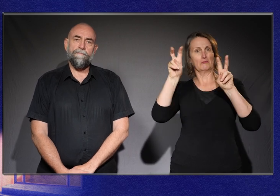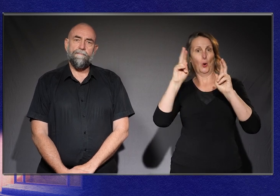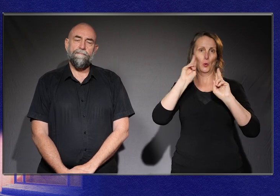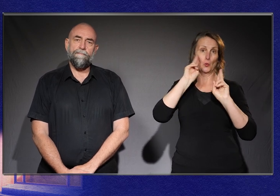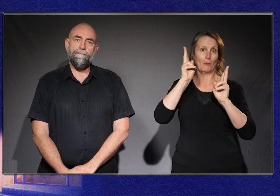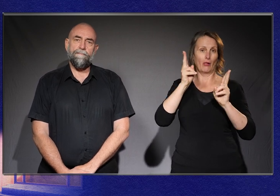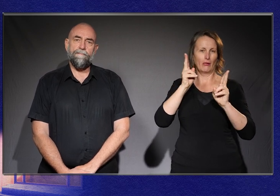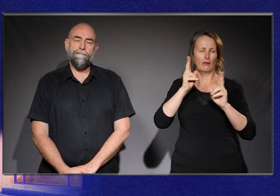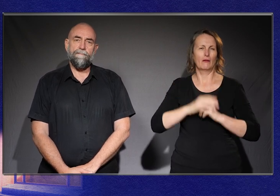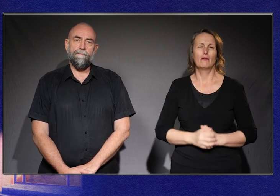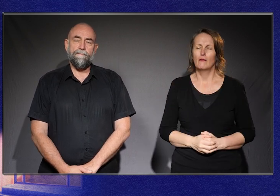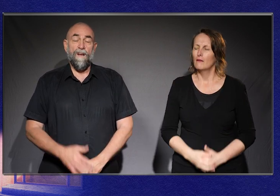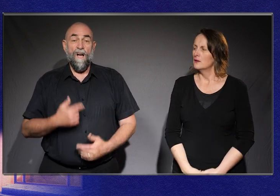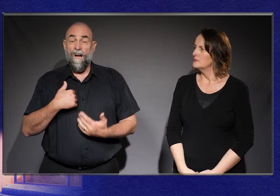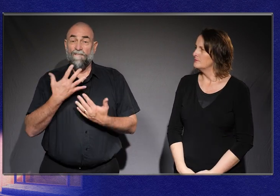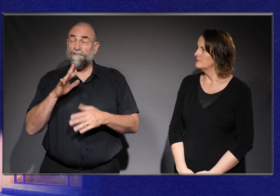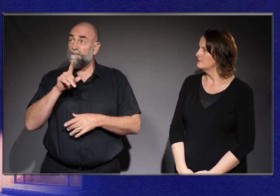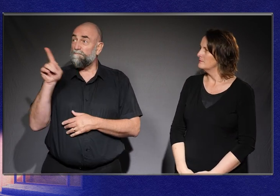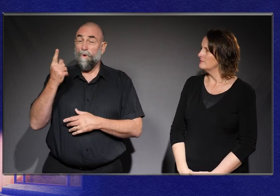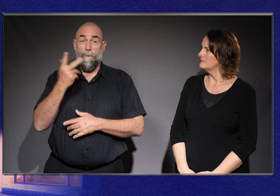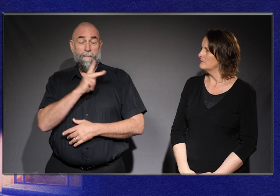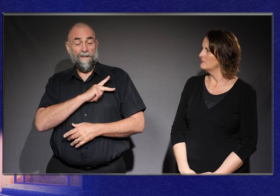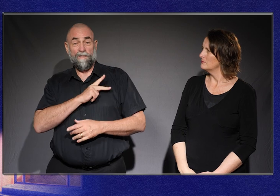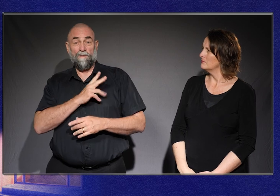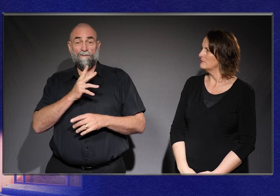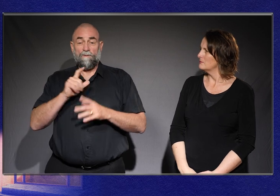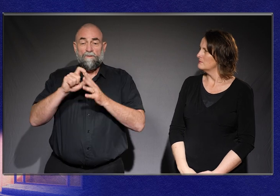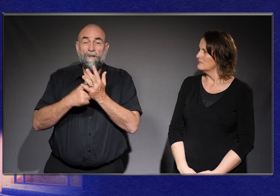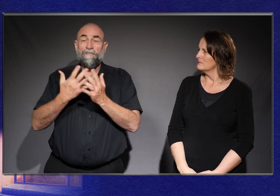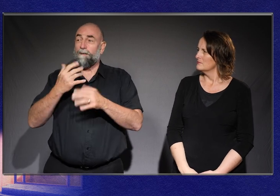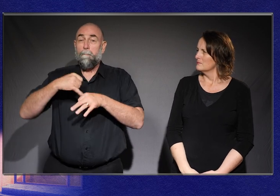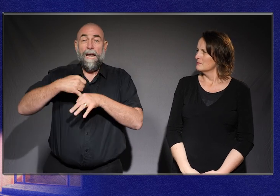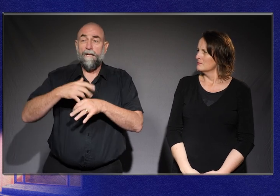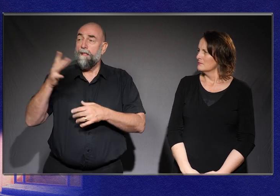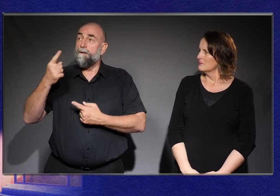I’ve had medical professionals trying to minimise my disability my entire life.